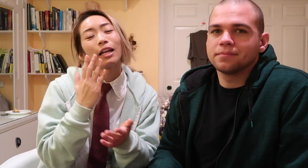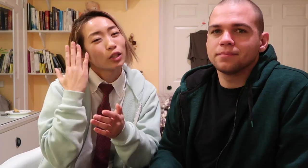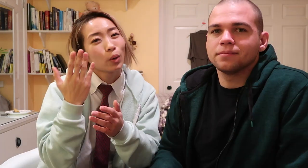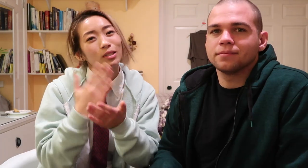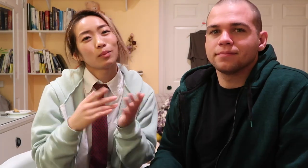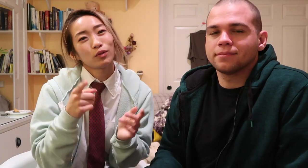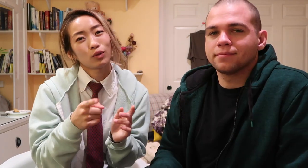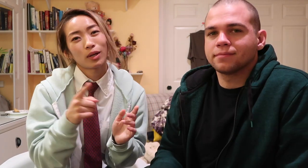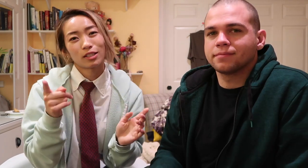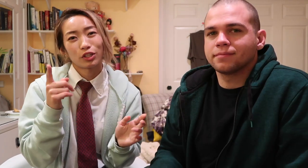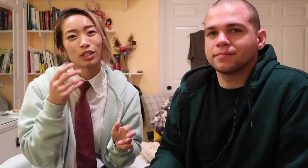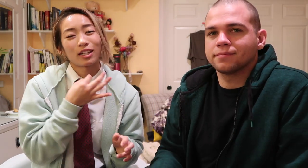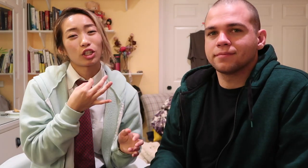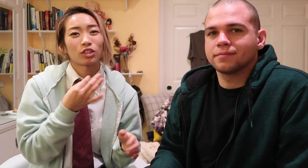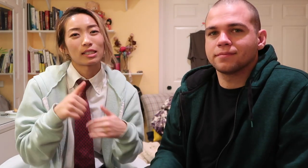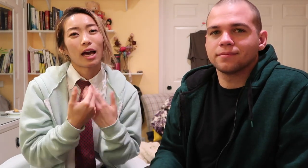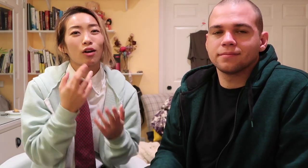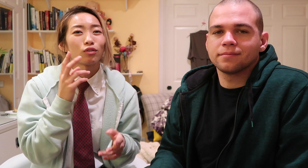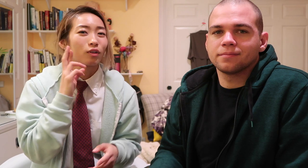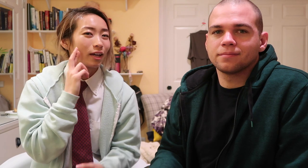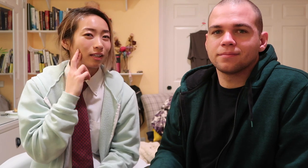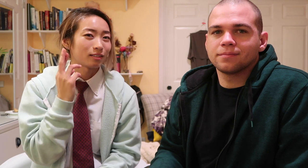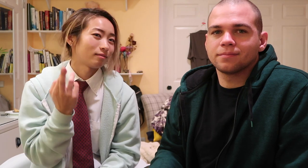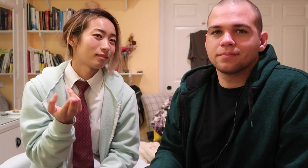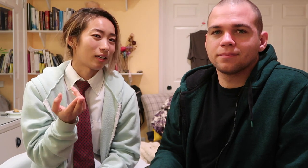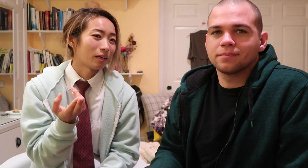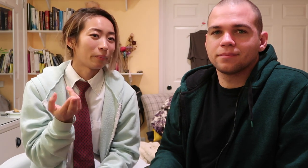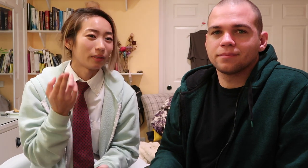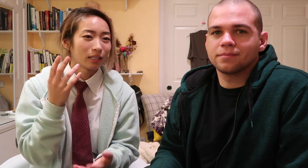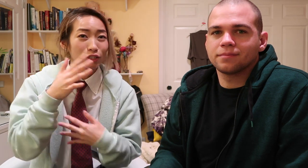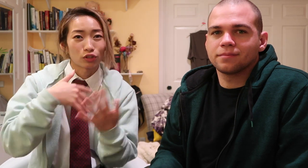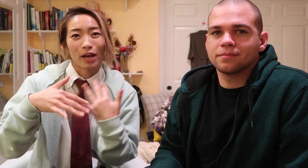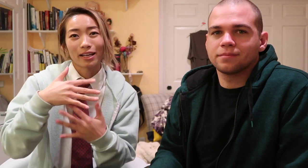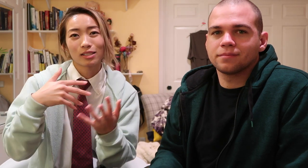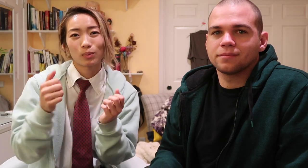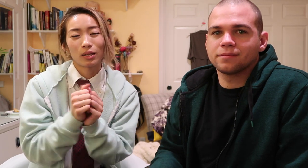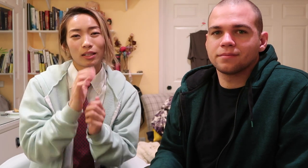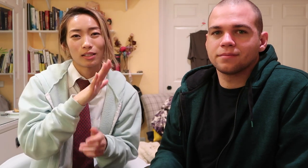I know some of you guys are kinda curious how ryan interacts with his